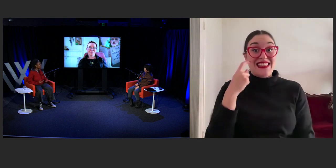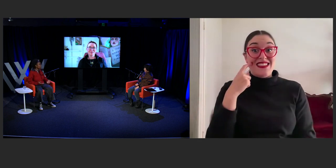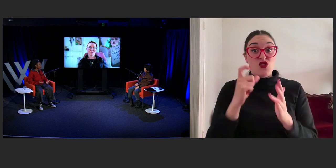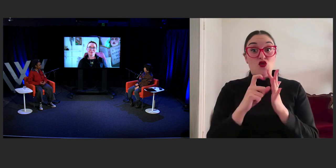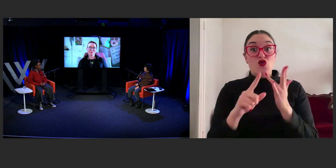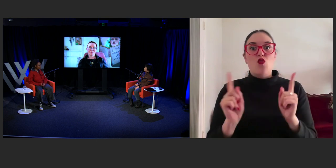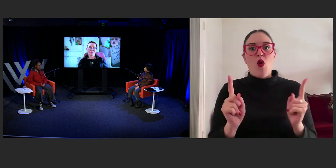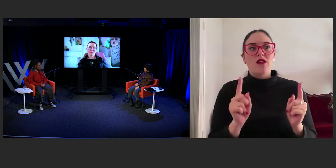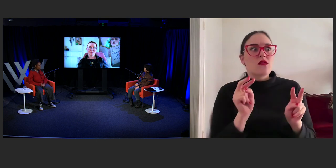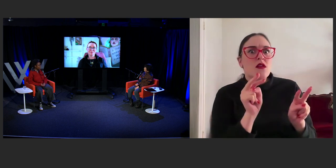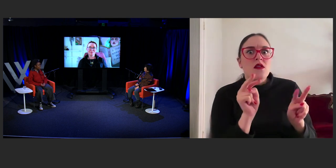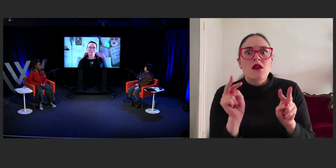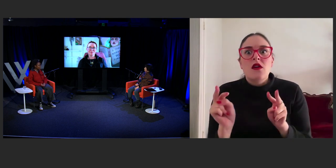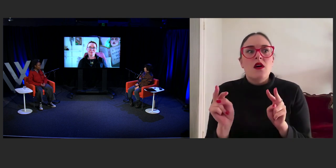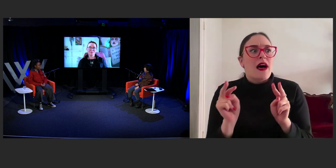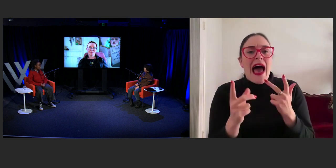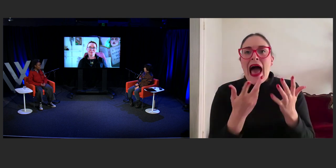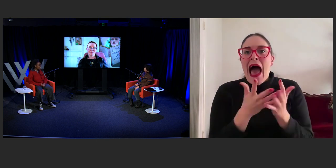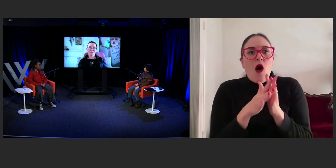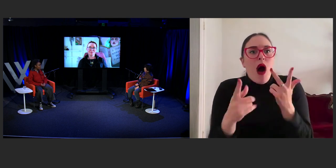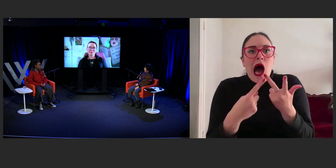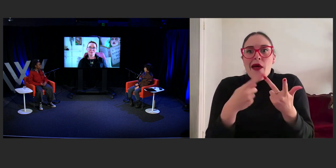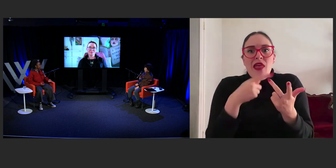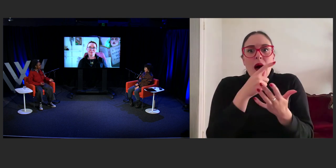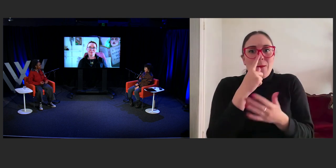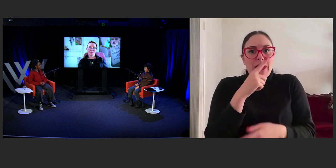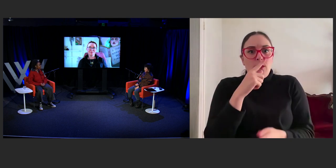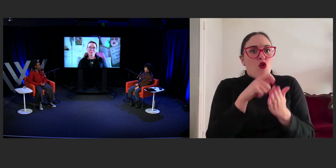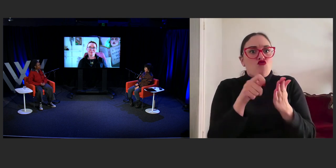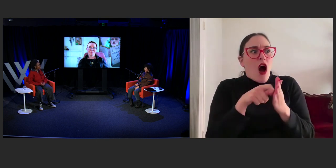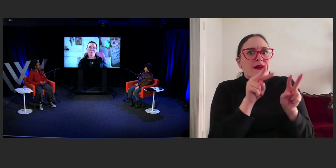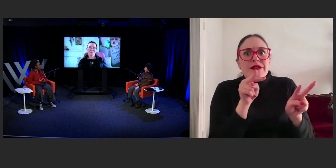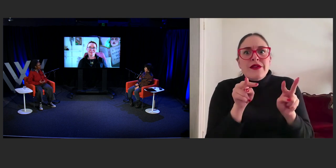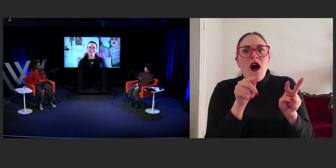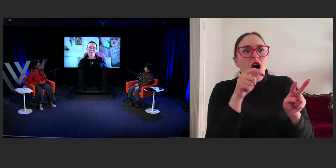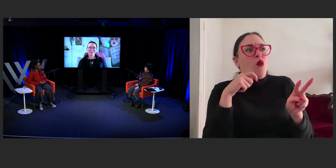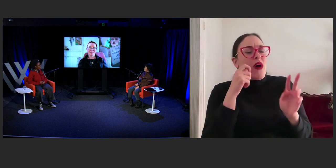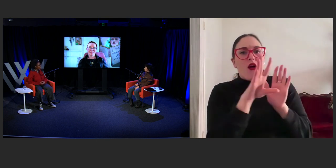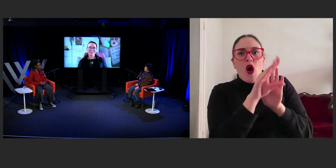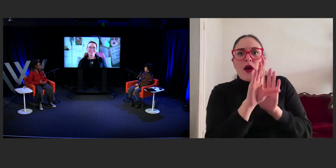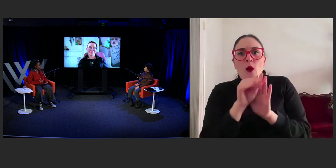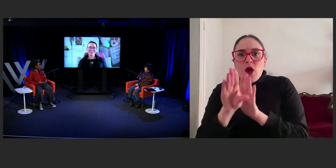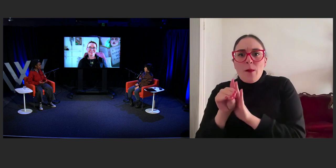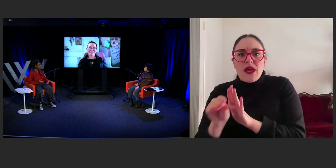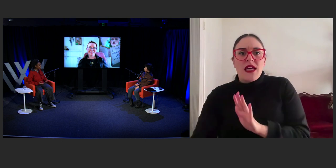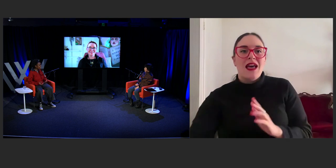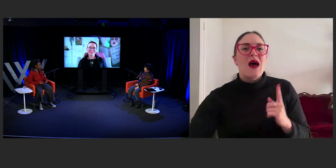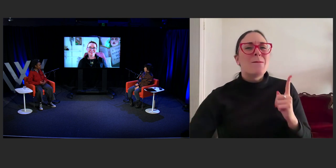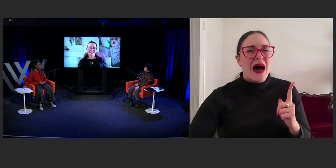How are we supposed to go about this kind of thing. But like you said, it's very much a personal process of kind of figuring out